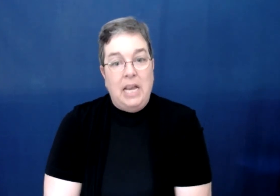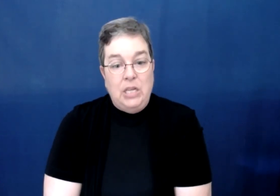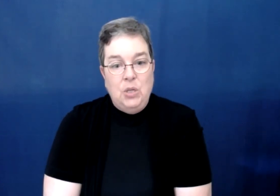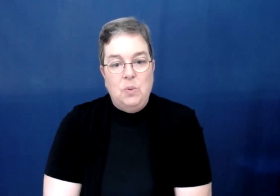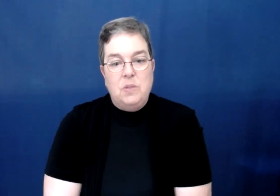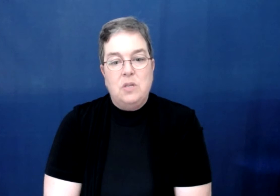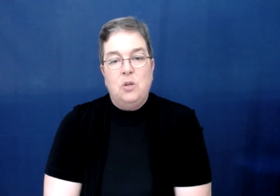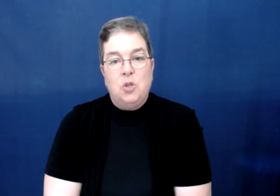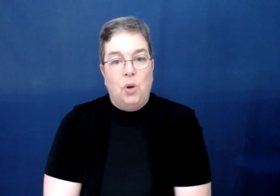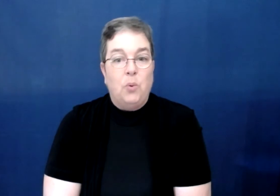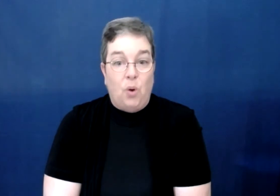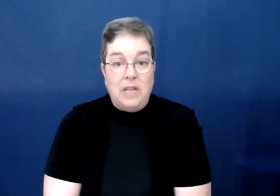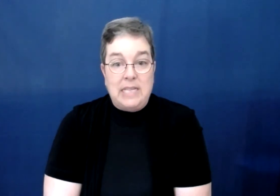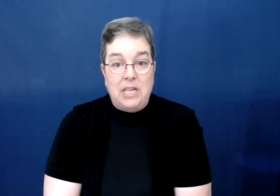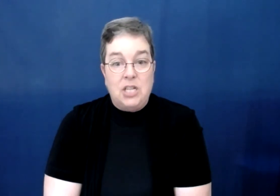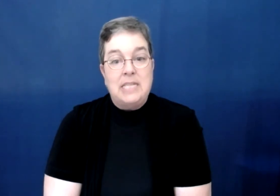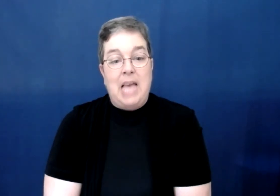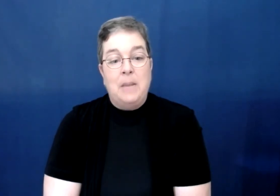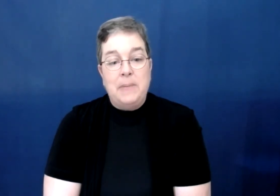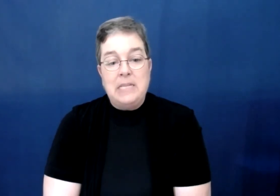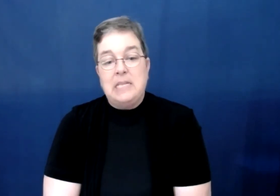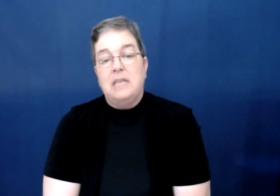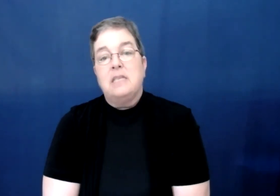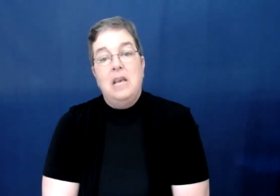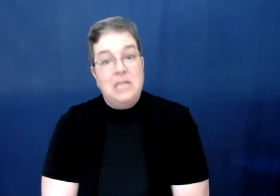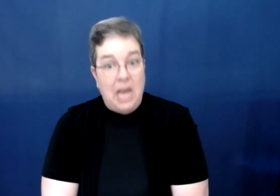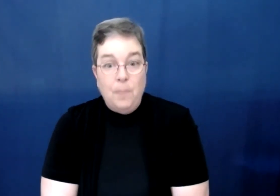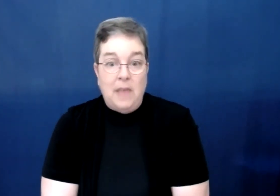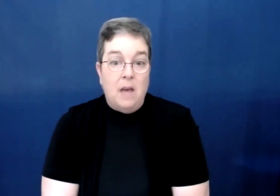use to work with organizations and businesses to help them